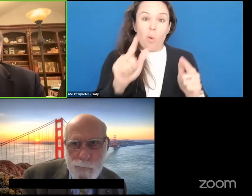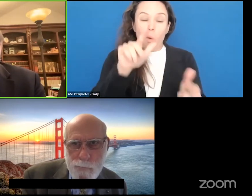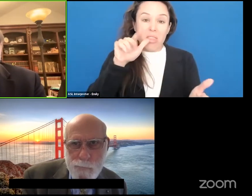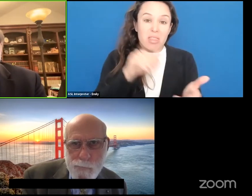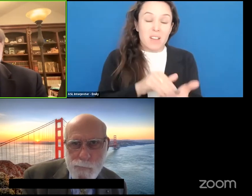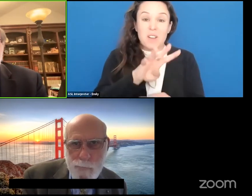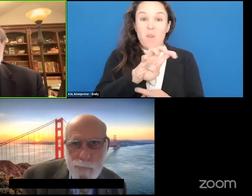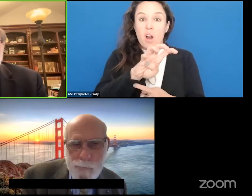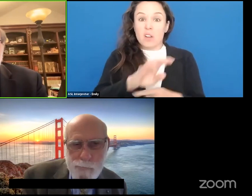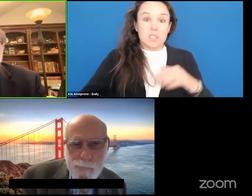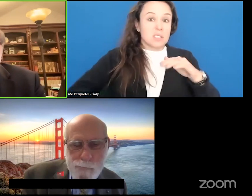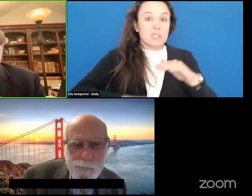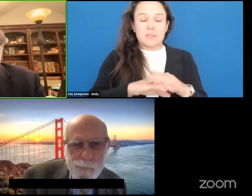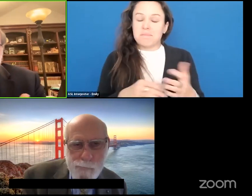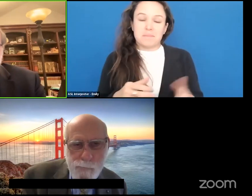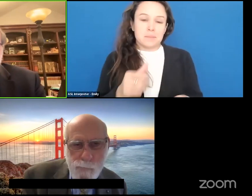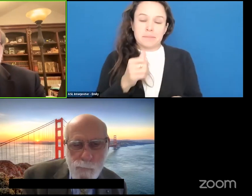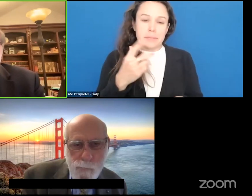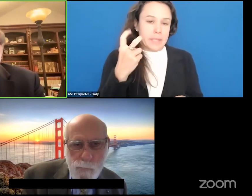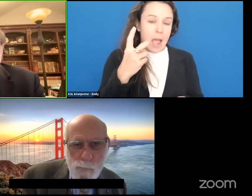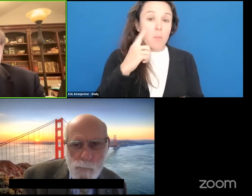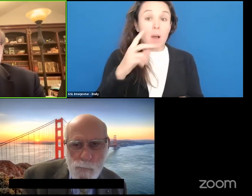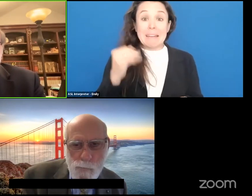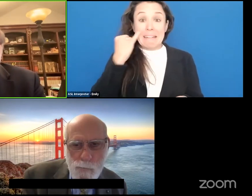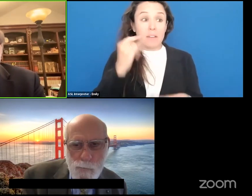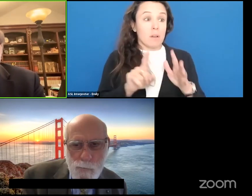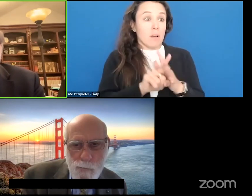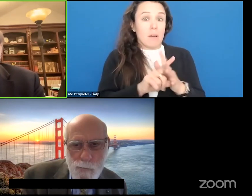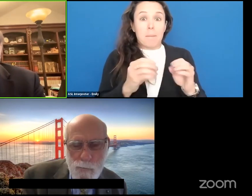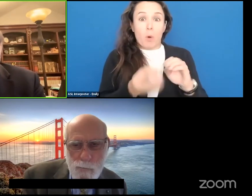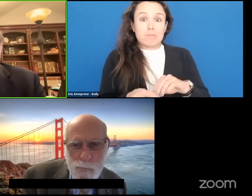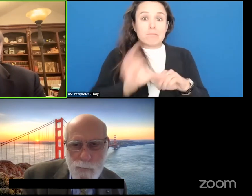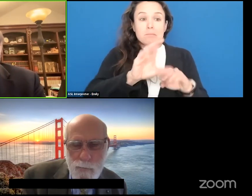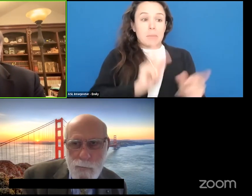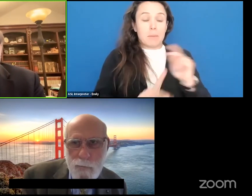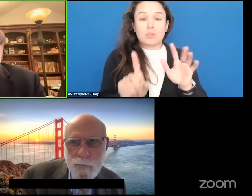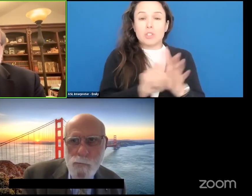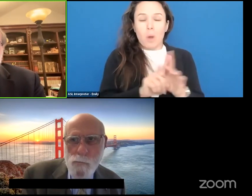automatically kick over to and to transfer anybody who comes in later to YouTube and